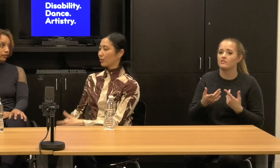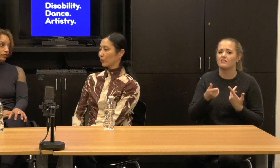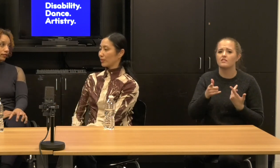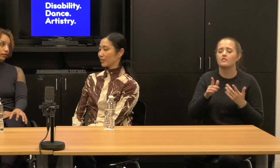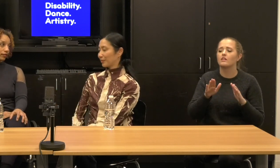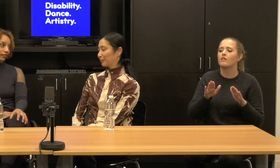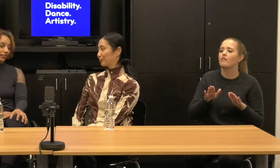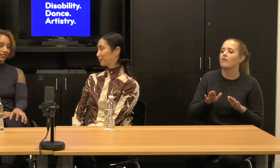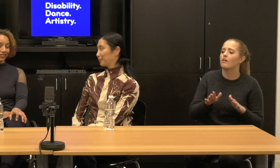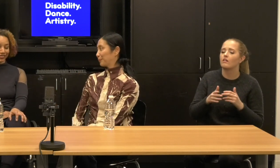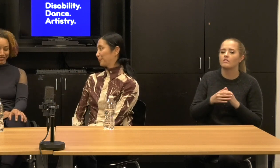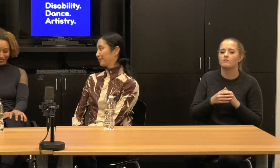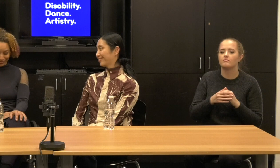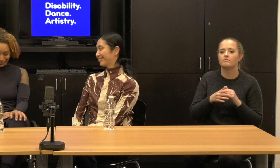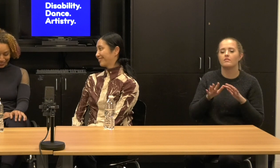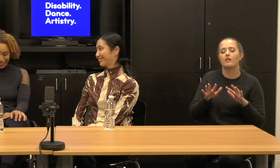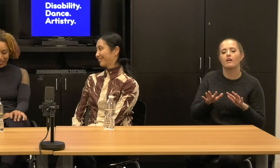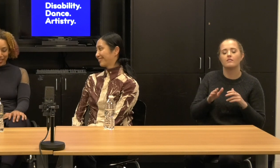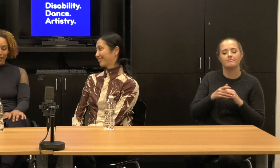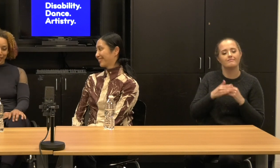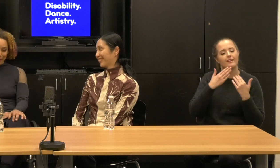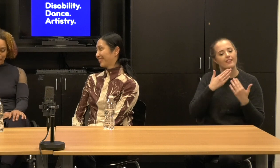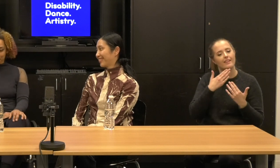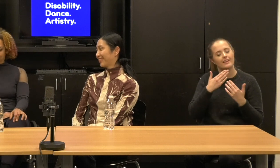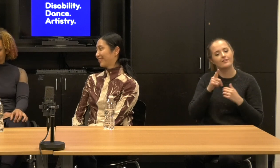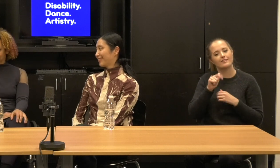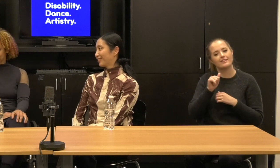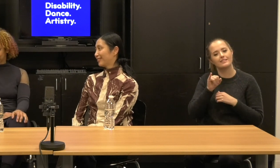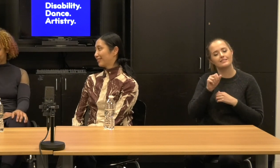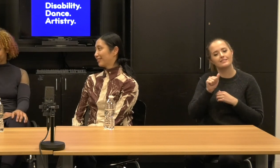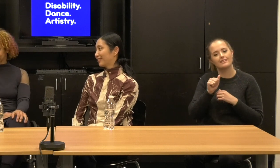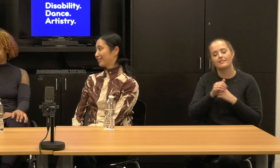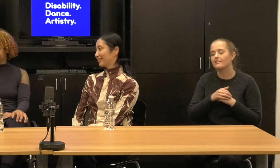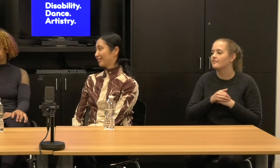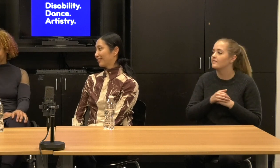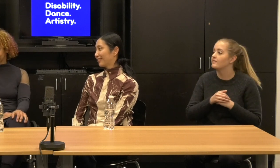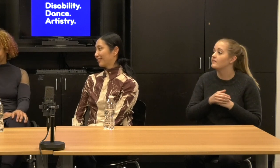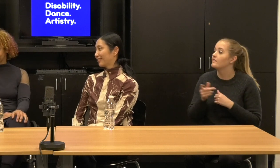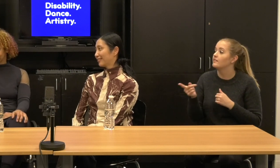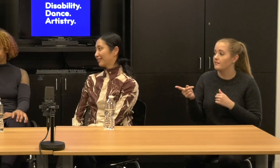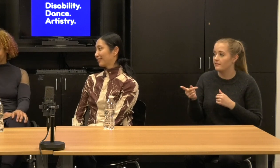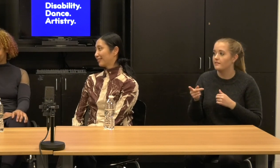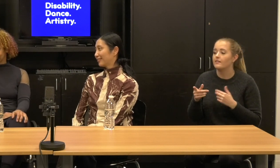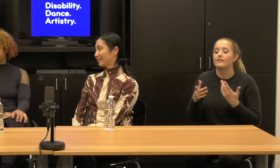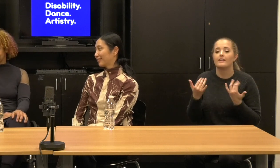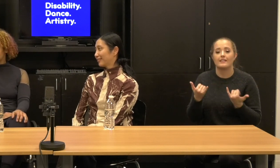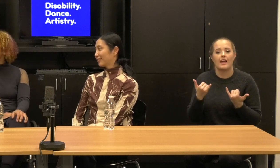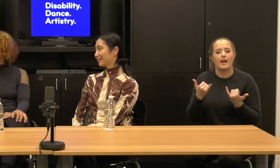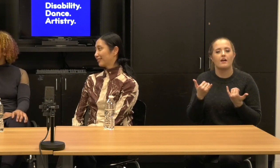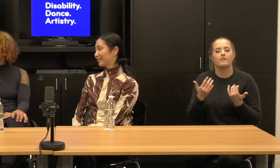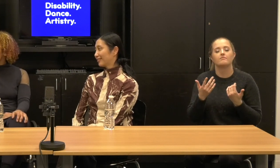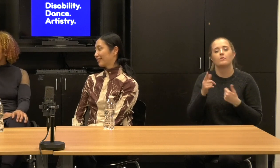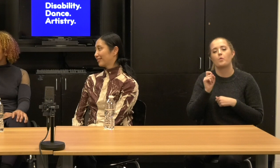Thank you Lisa. Kevin: so here's a question that I think will maybe ask again at the end, but it's a pressing